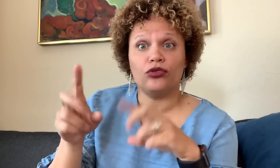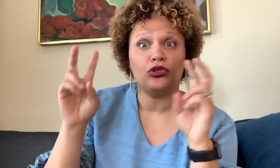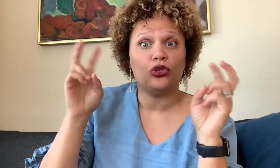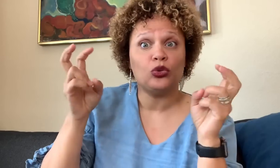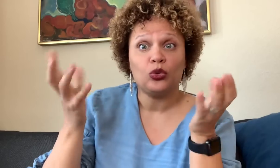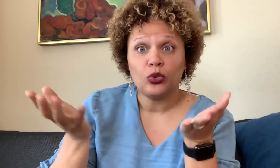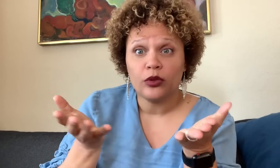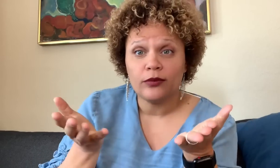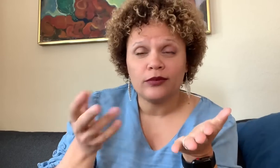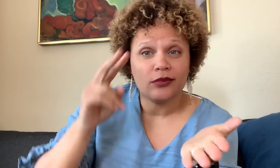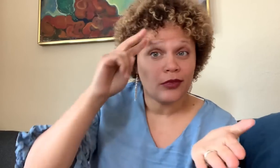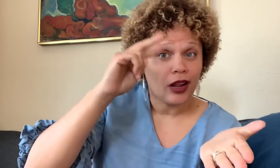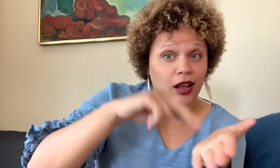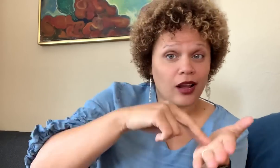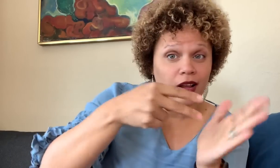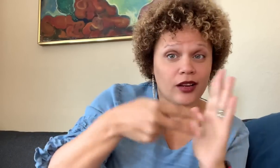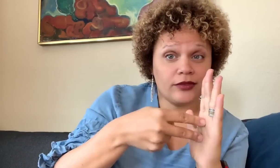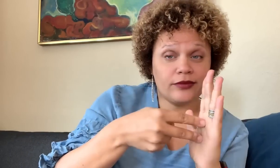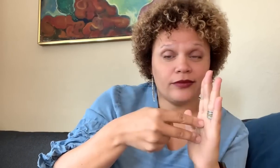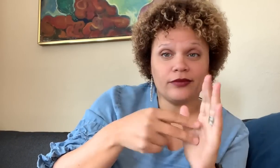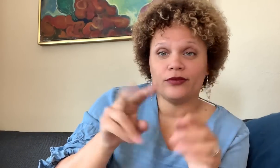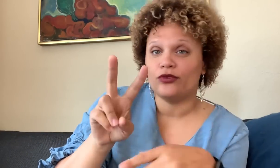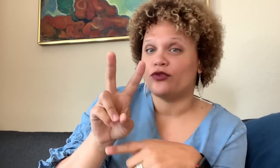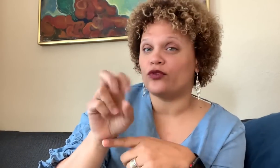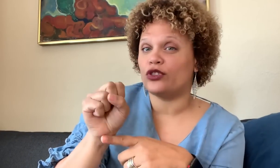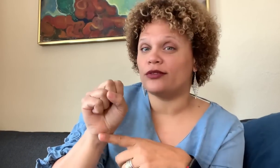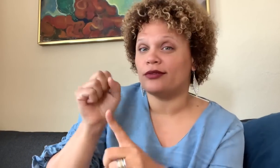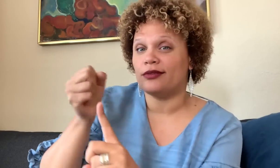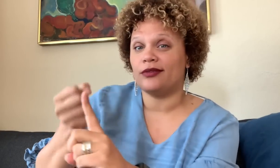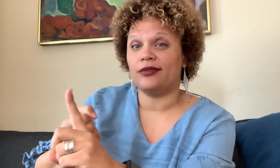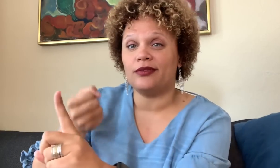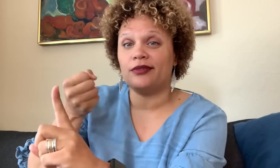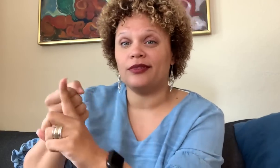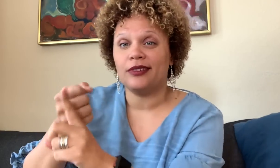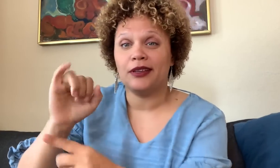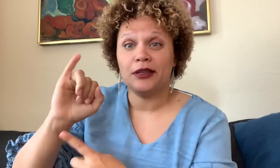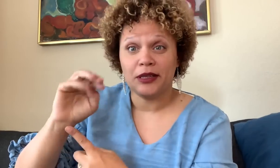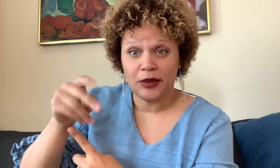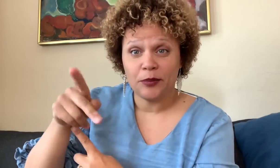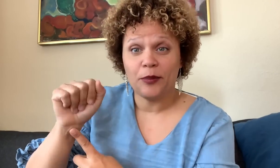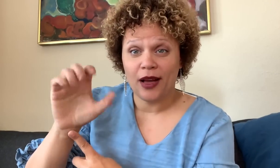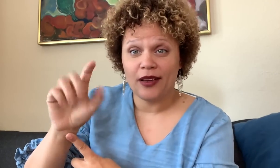hit a stranger in the head. This situation is an example of intent versus impact.